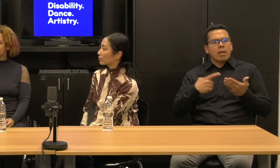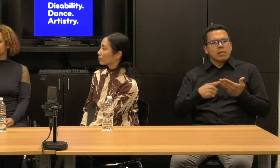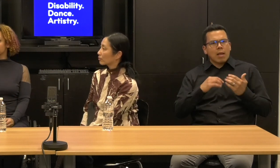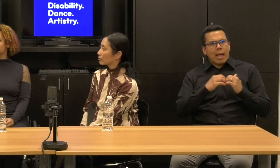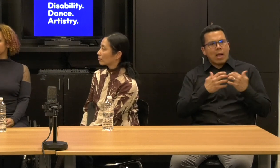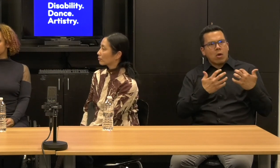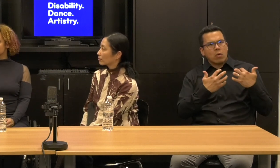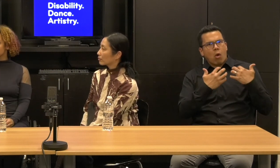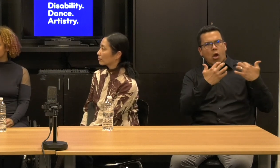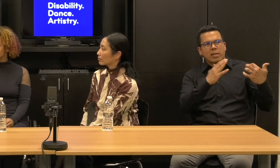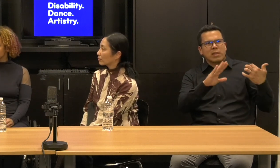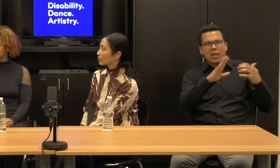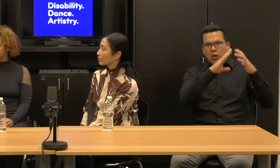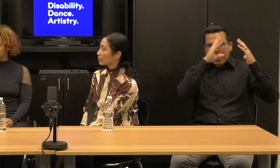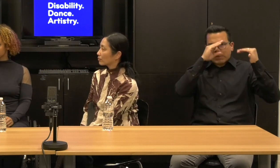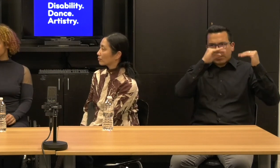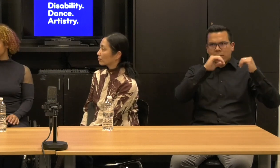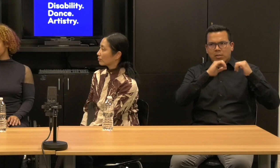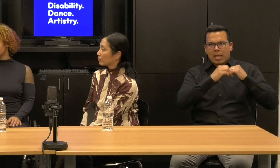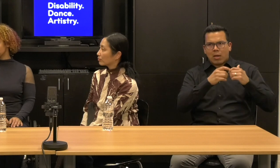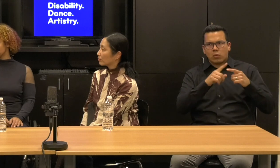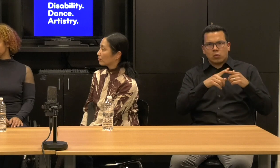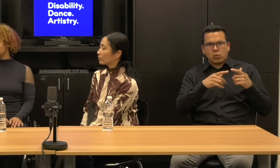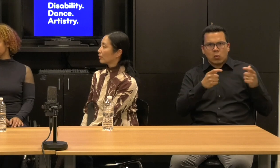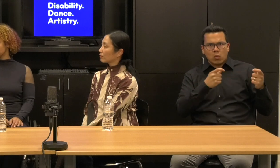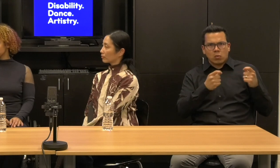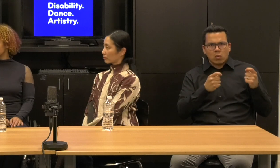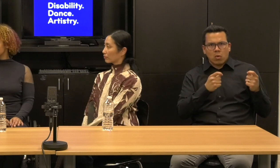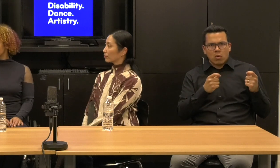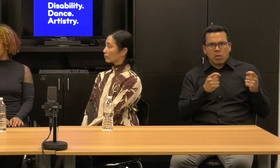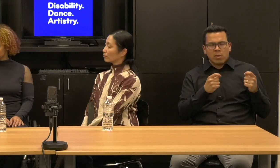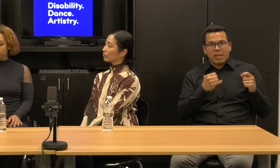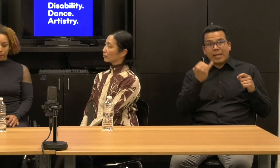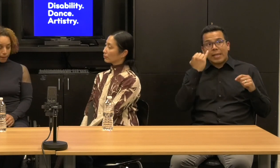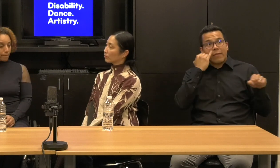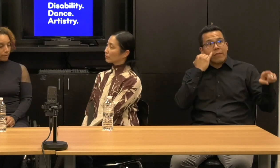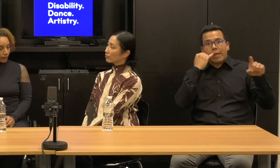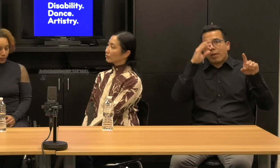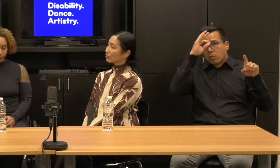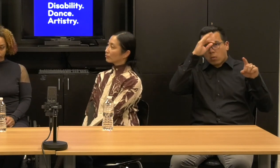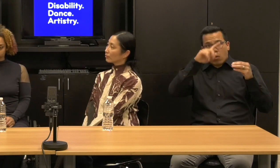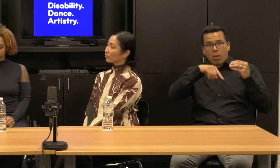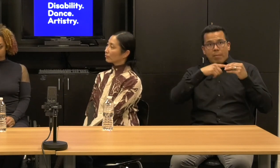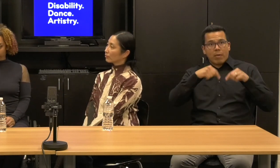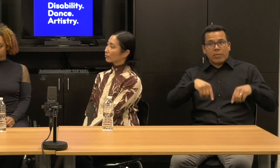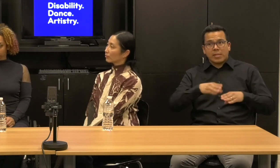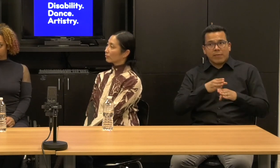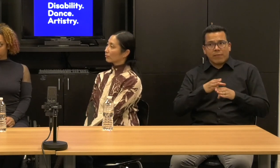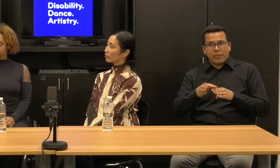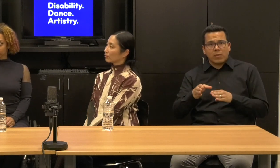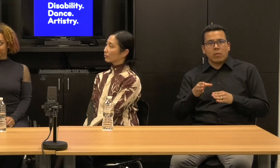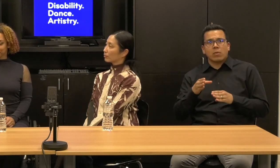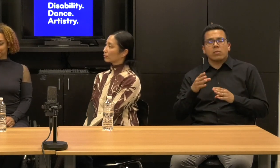but for many people who don't know about this field and are intrigued, maybe they see some good marketing, right?